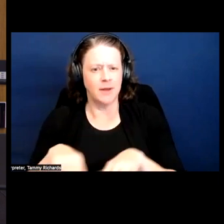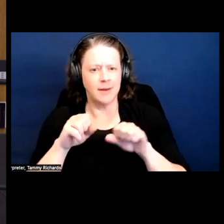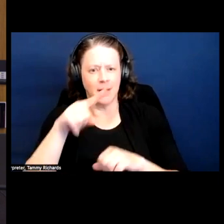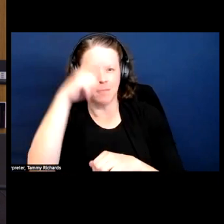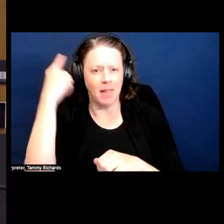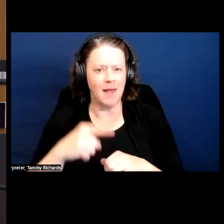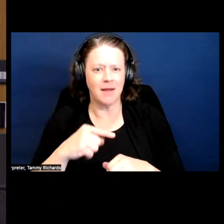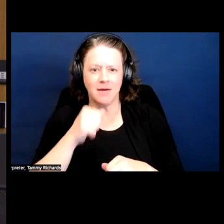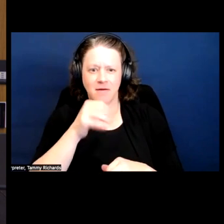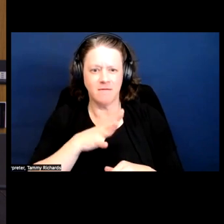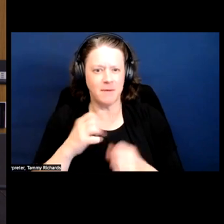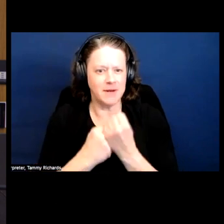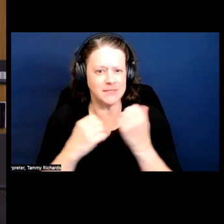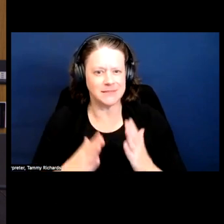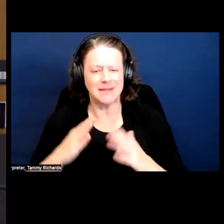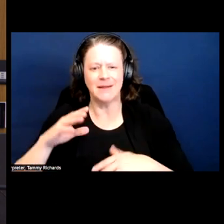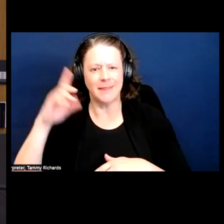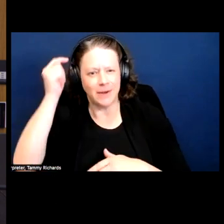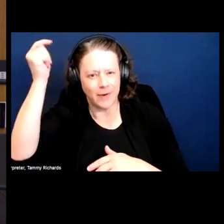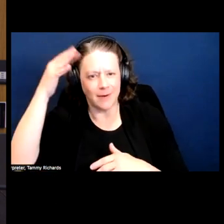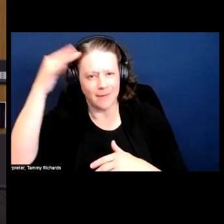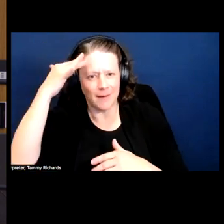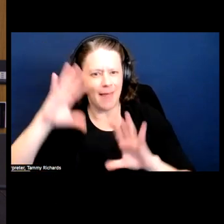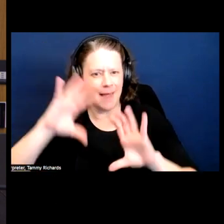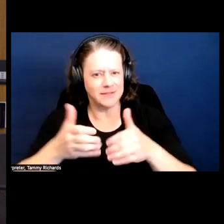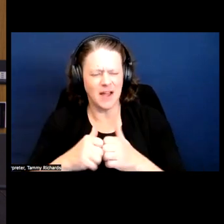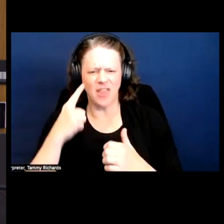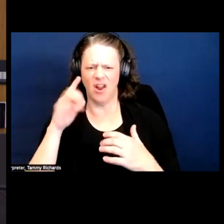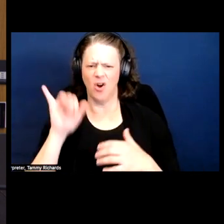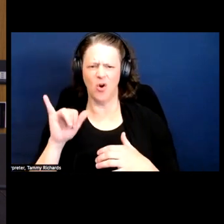class and thought it seems like these things should be talking to each other.